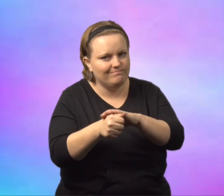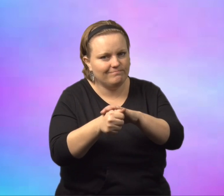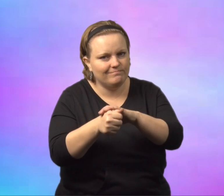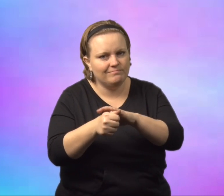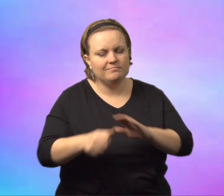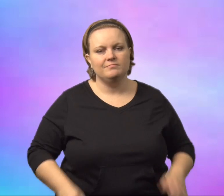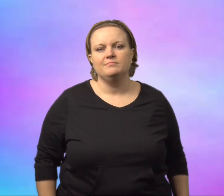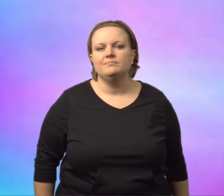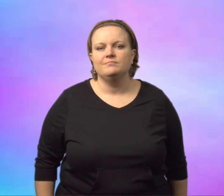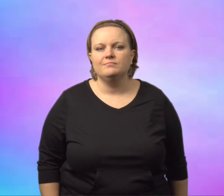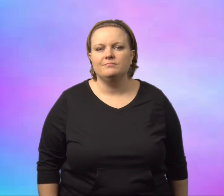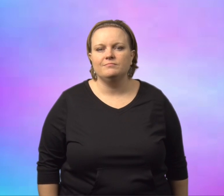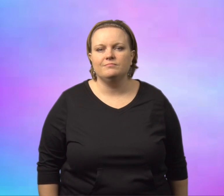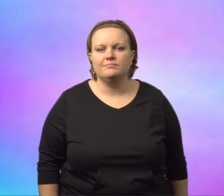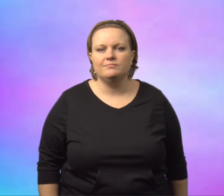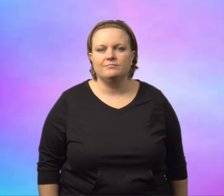That was really cool. That is concealed.